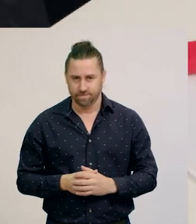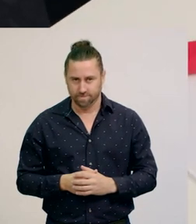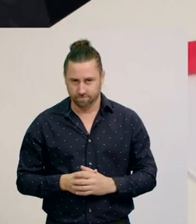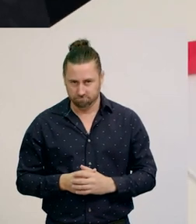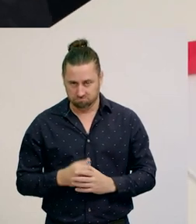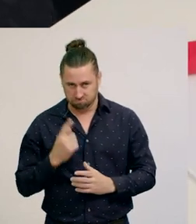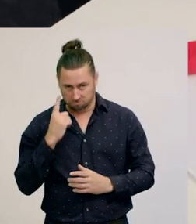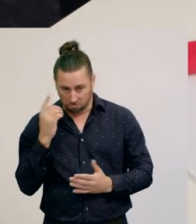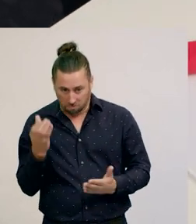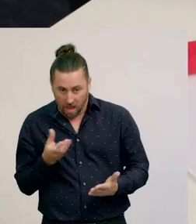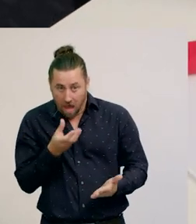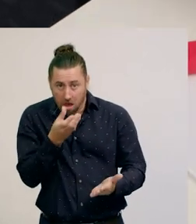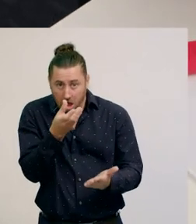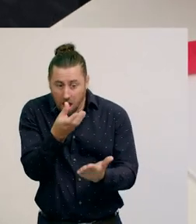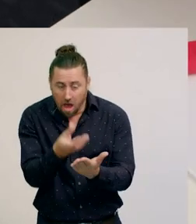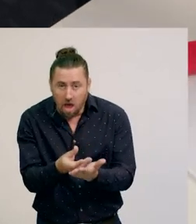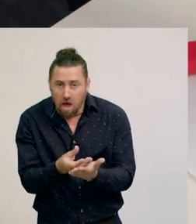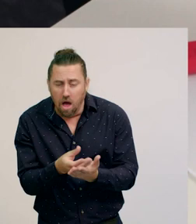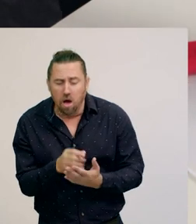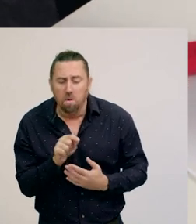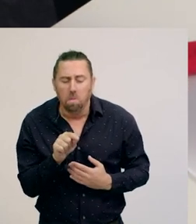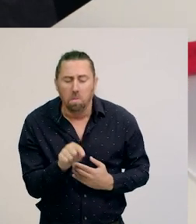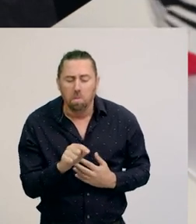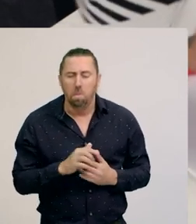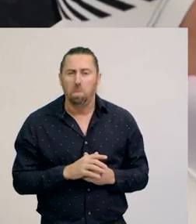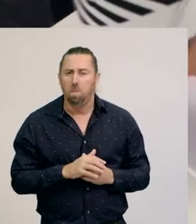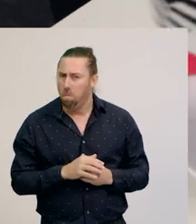Putting the first piece on now.